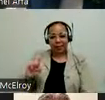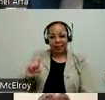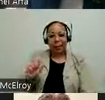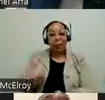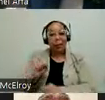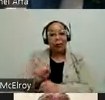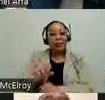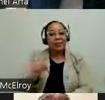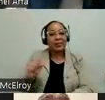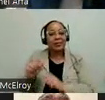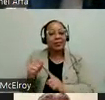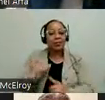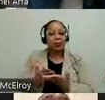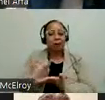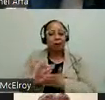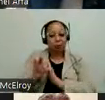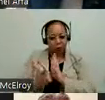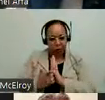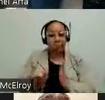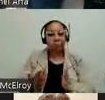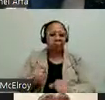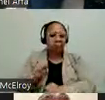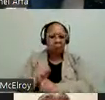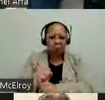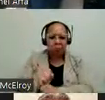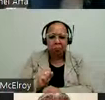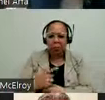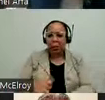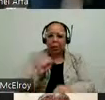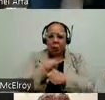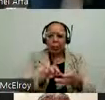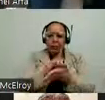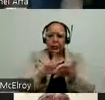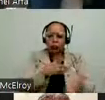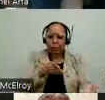attorney. I worked on employment discrimination cases including helping